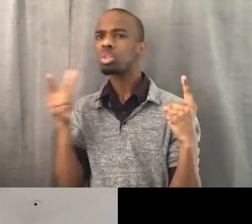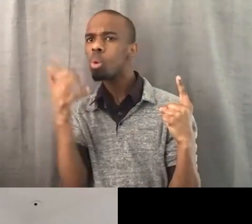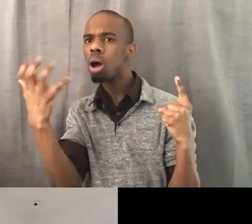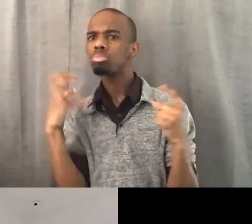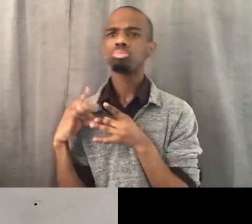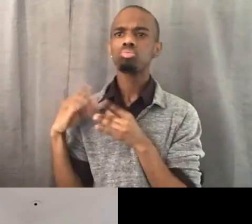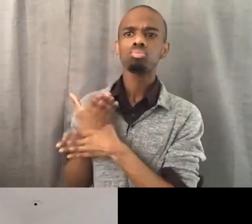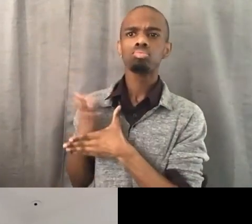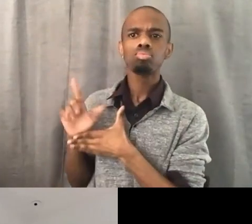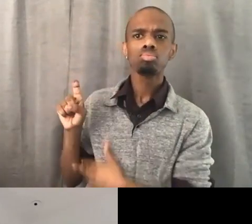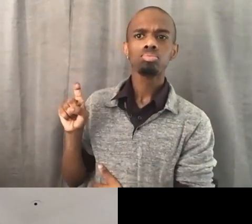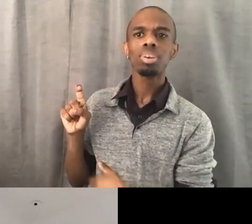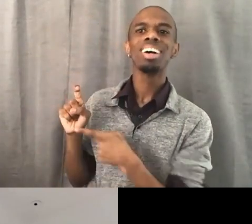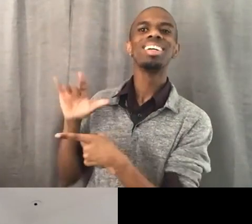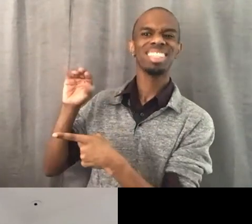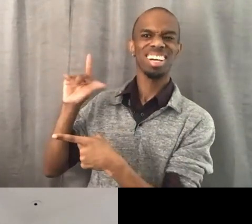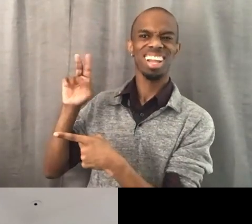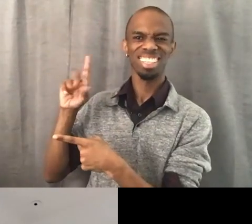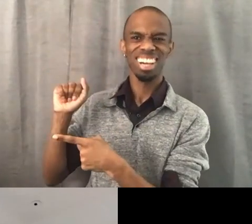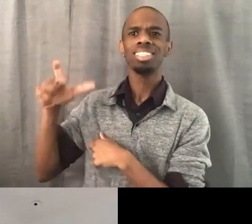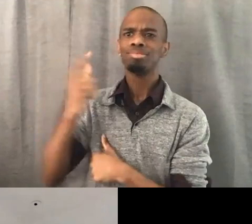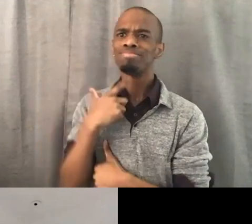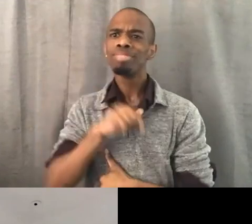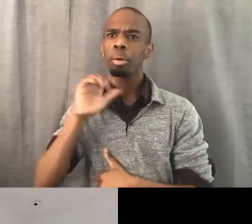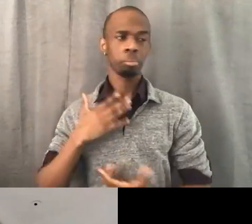saying her middle name is Yvonne, so you're actually not wrong.